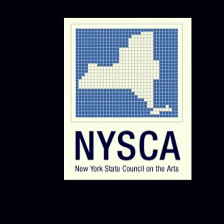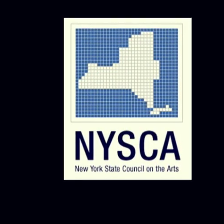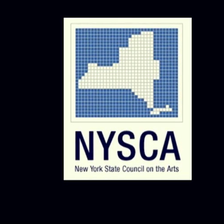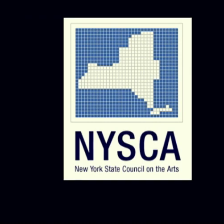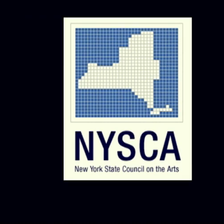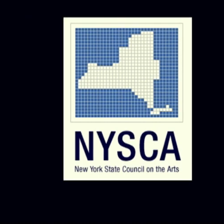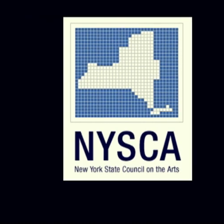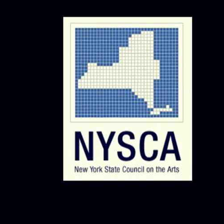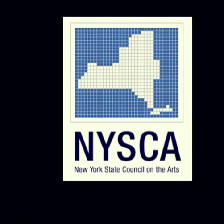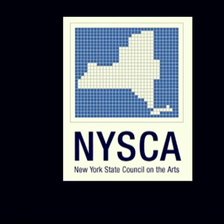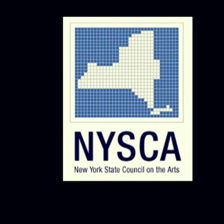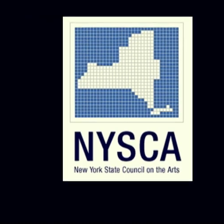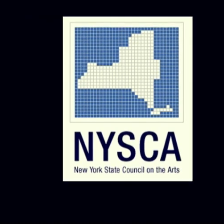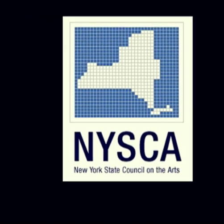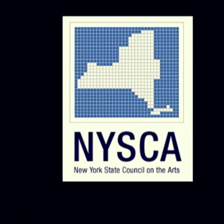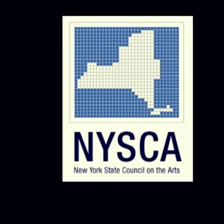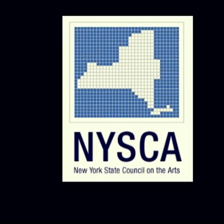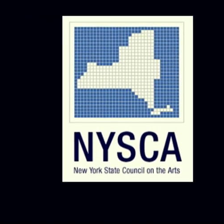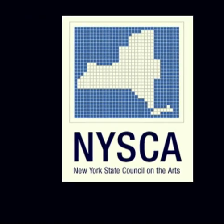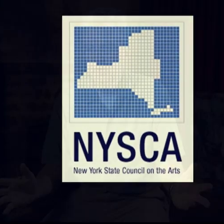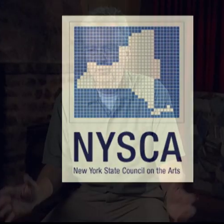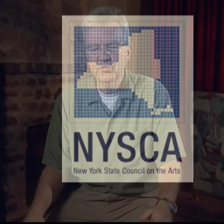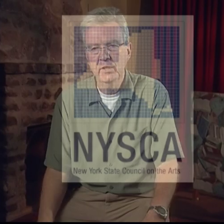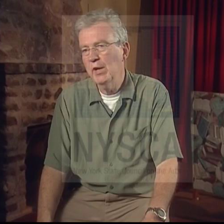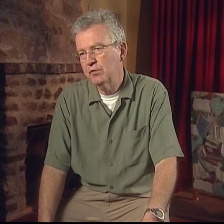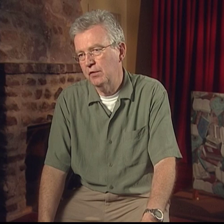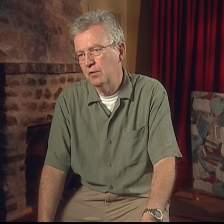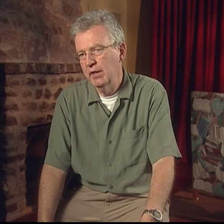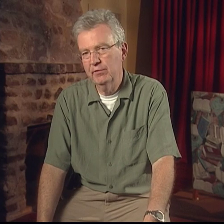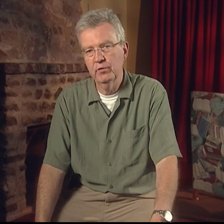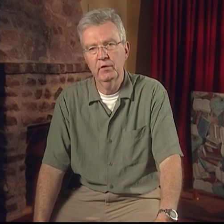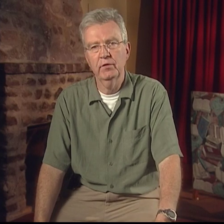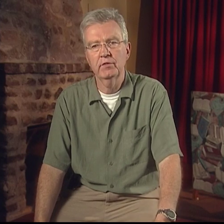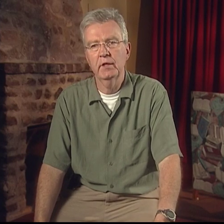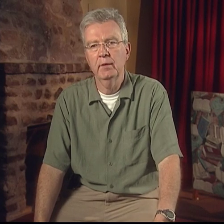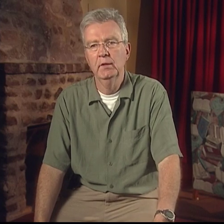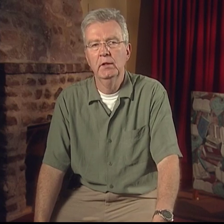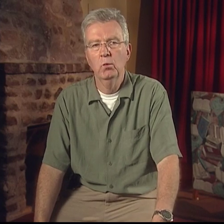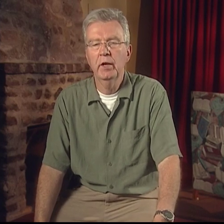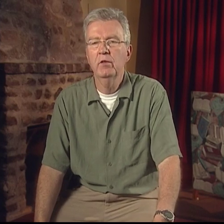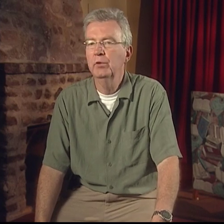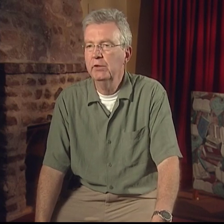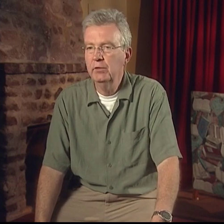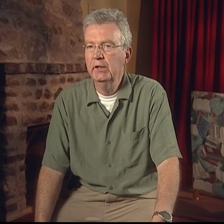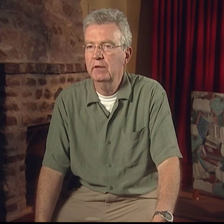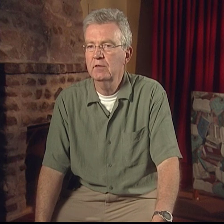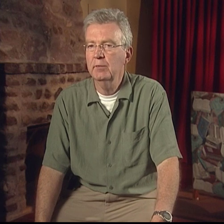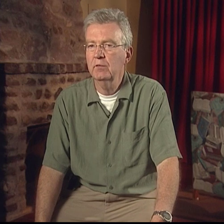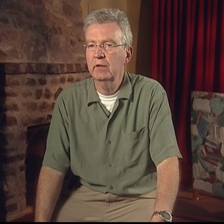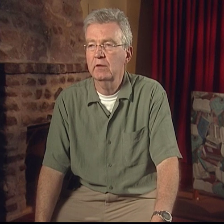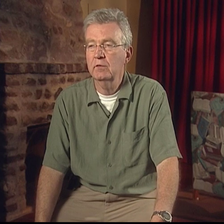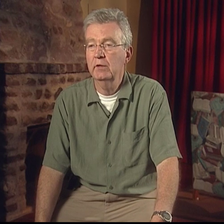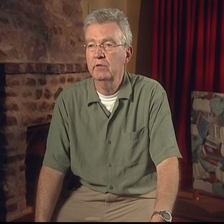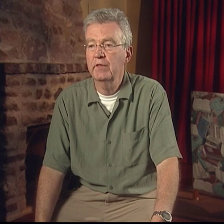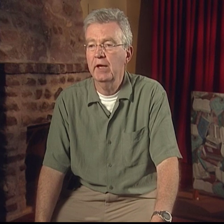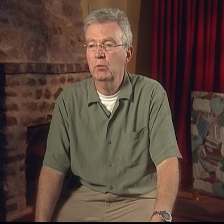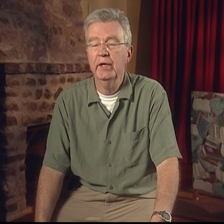that was done in collaboration with the New York State Council on the Arts. You're visiting Rochester, many of you for the first time, one of the really unique things about Rochester